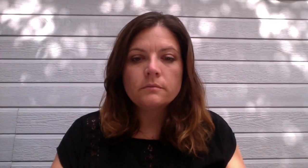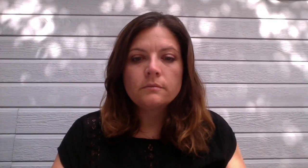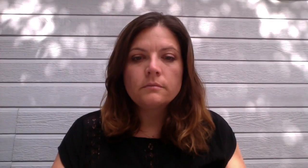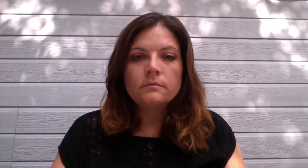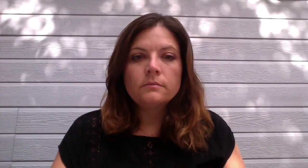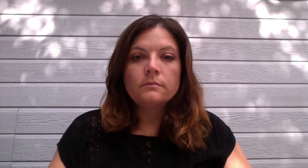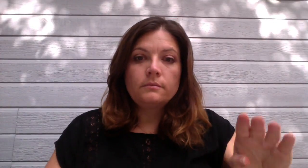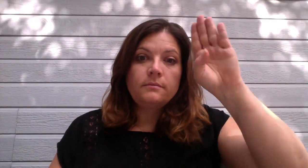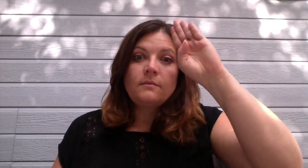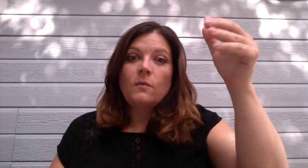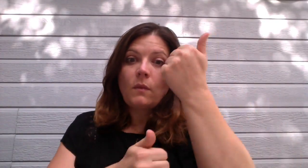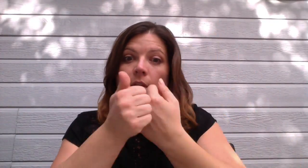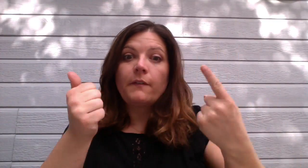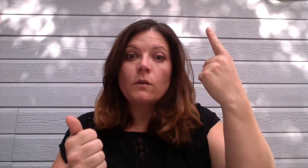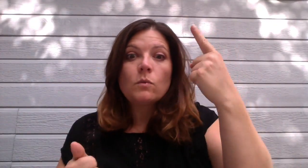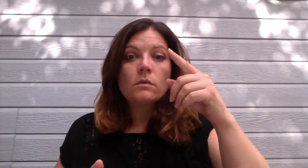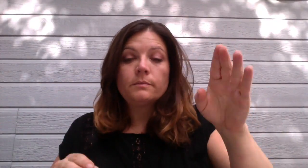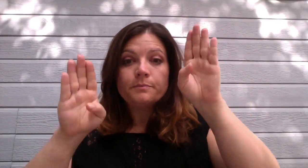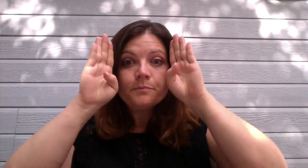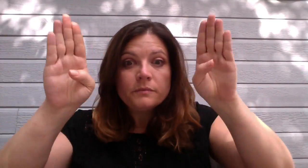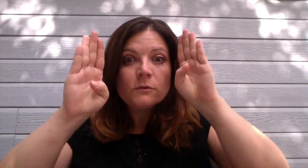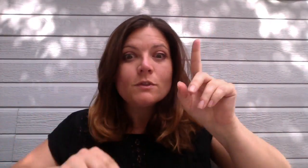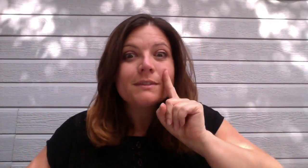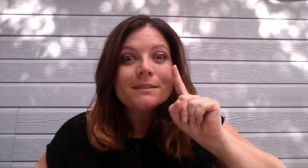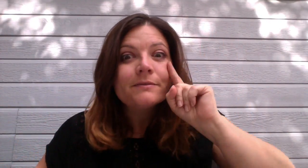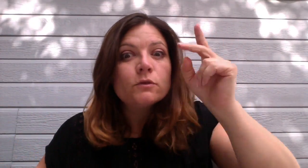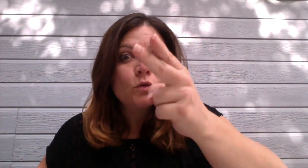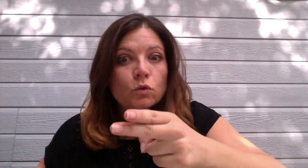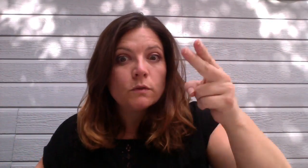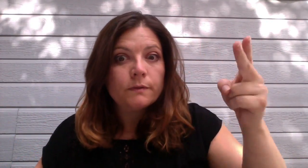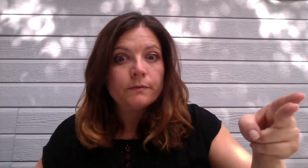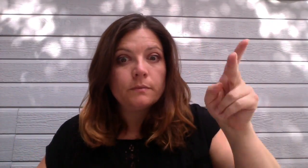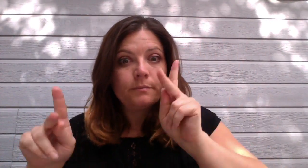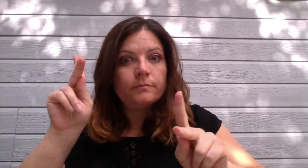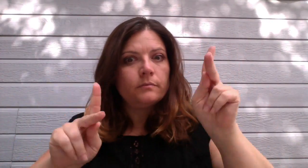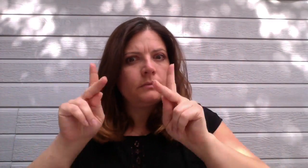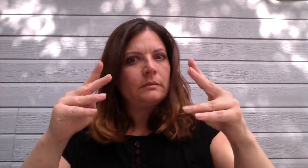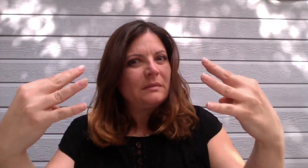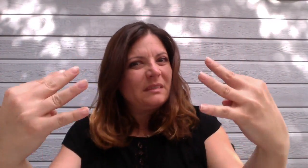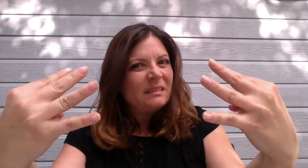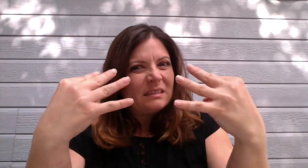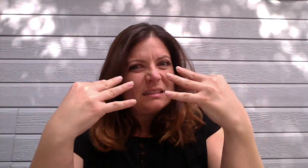Hi everyone especially Deaf & Hard of Hearing people! Pay Attention: Deaf & Hard of Hearing people!